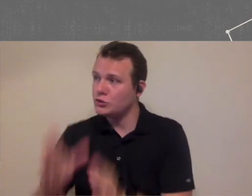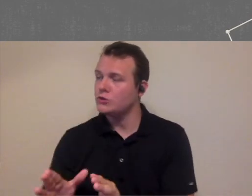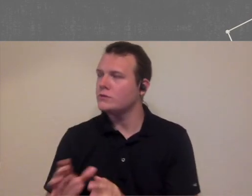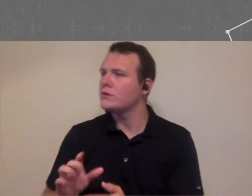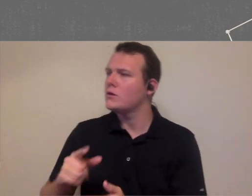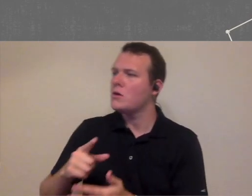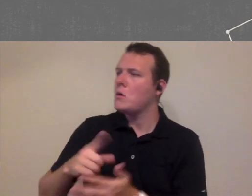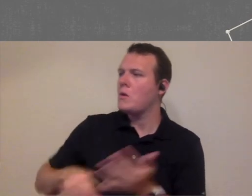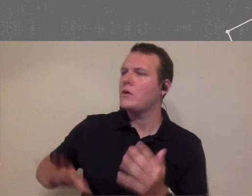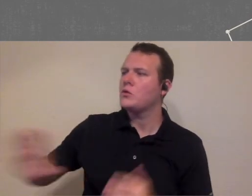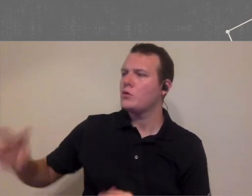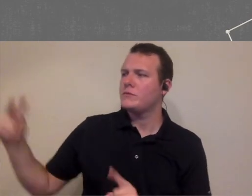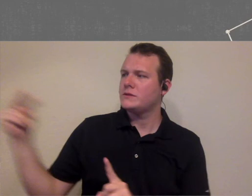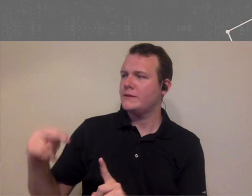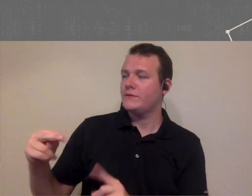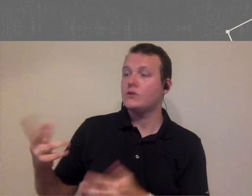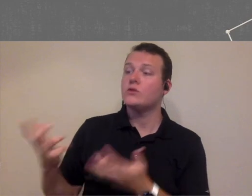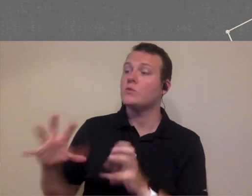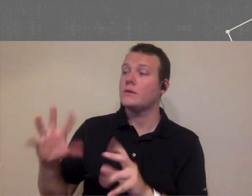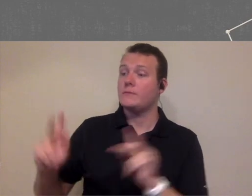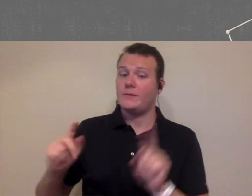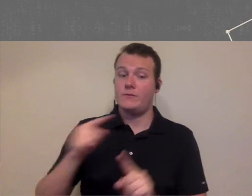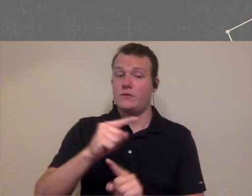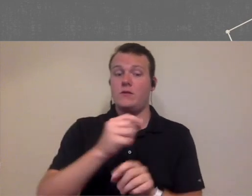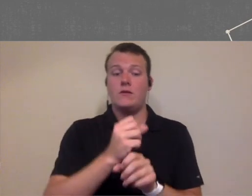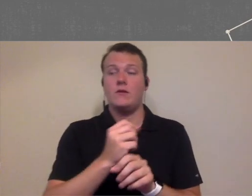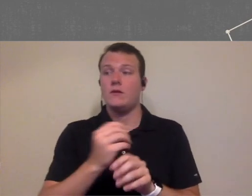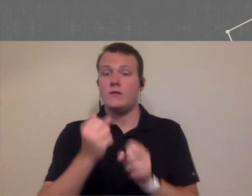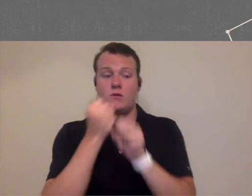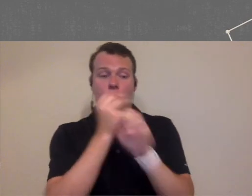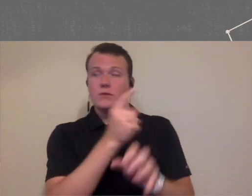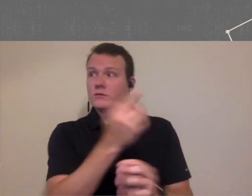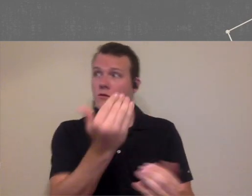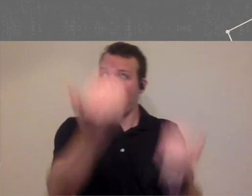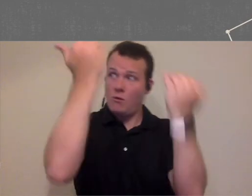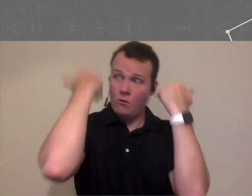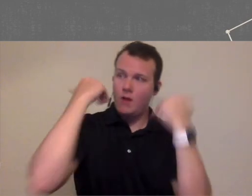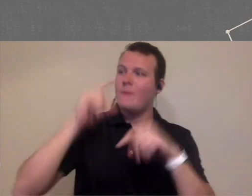guys look at where you don't want people to be overwhelmed obviously but you